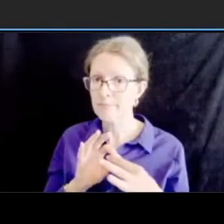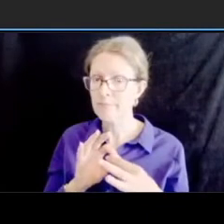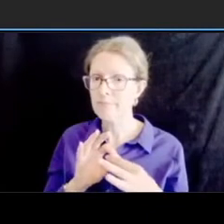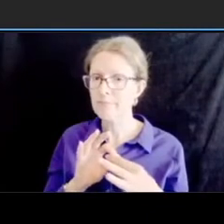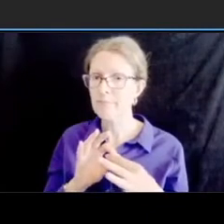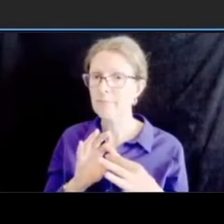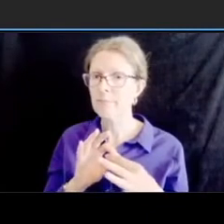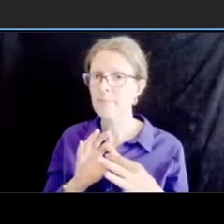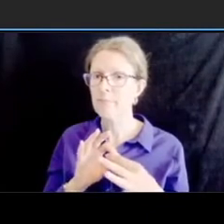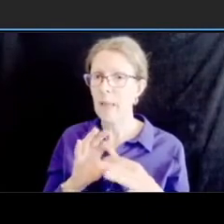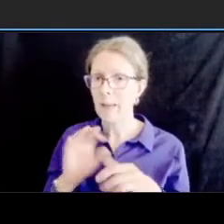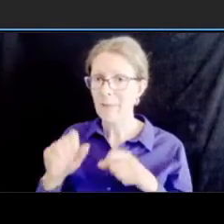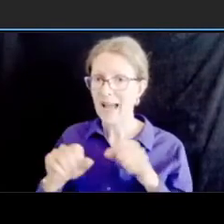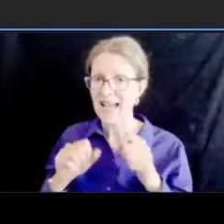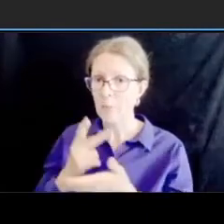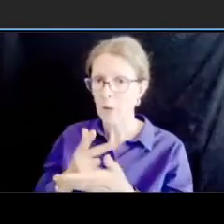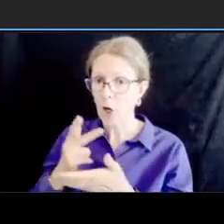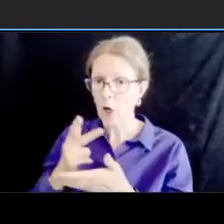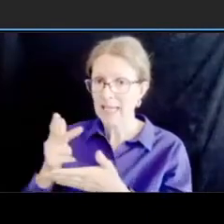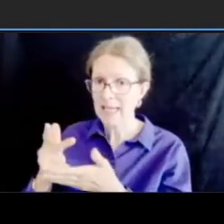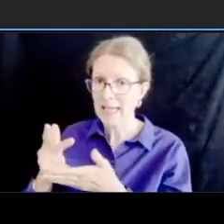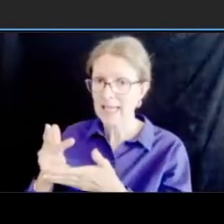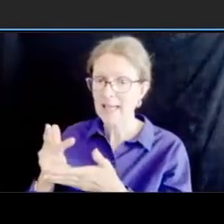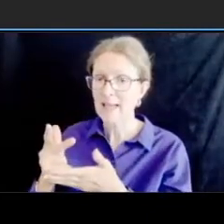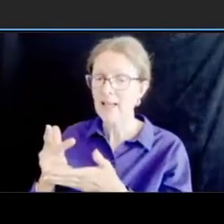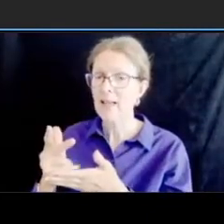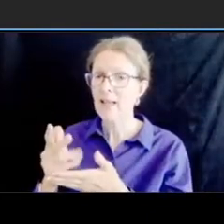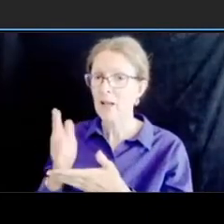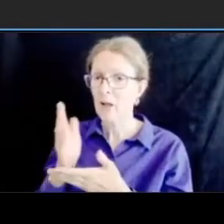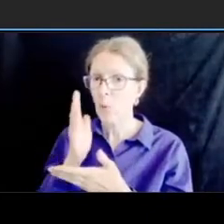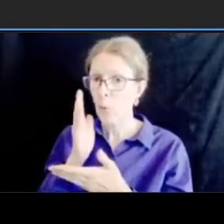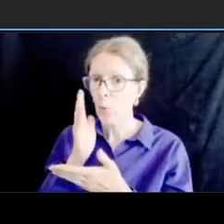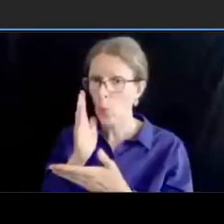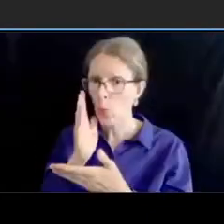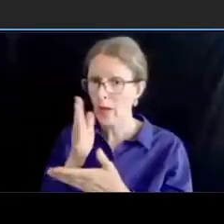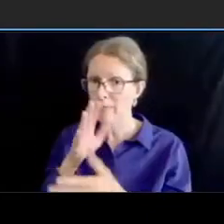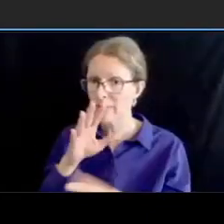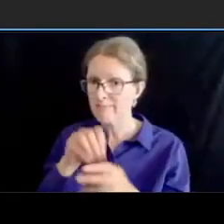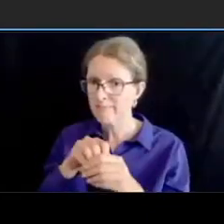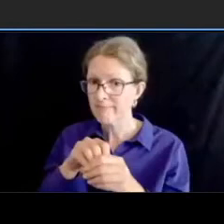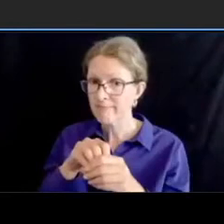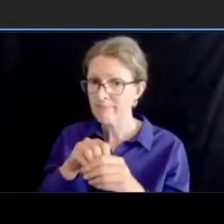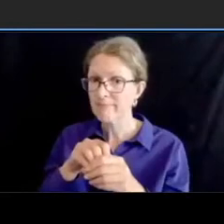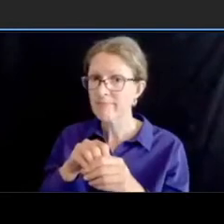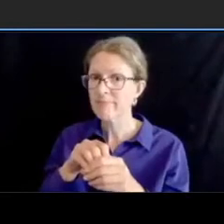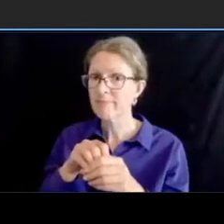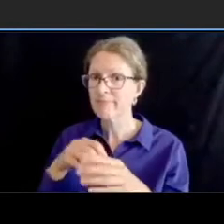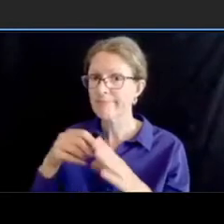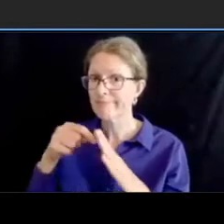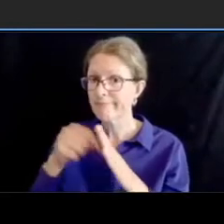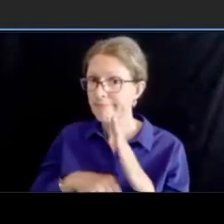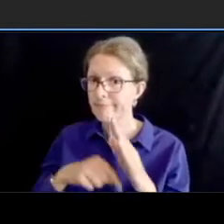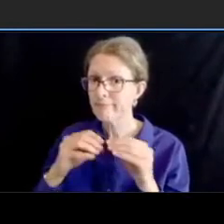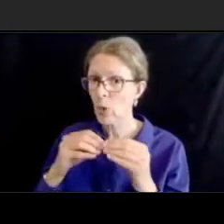looked at further through this study ddot has a current program that adds bike parking